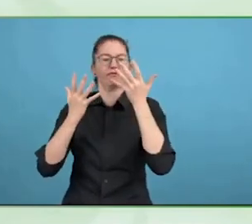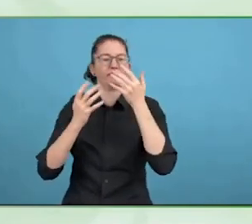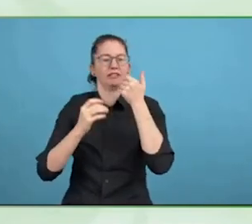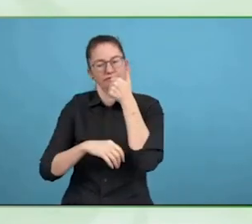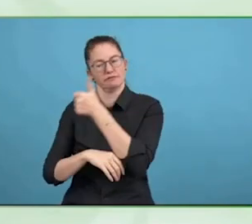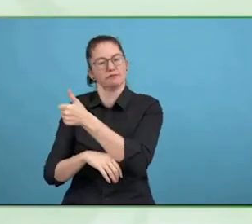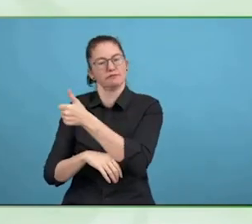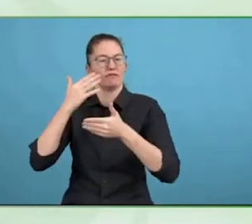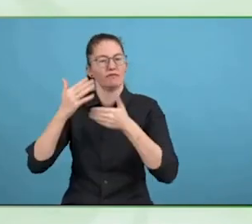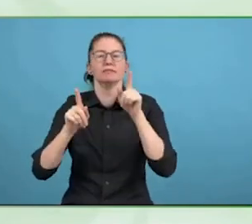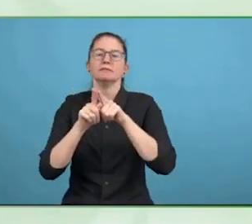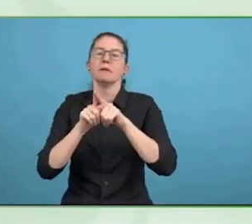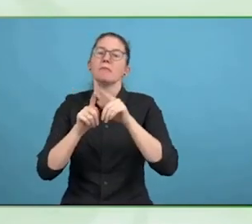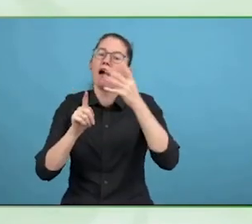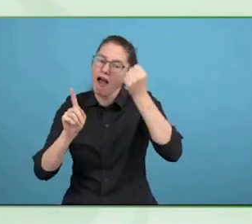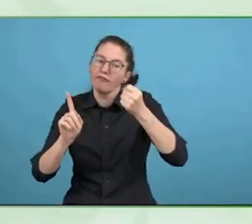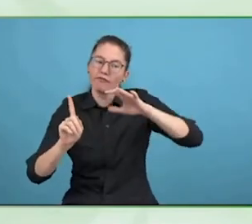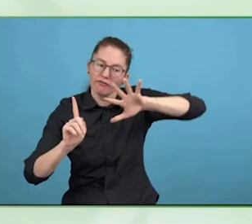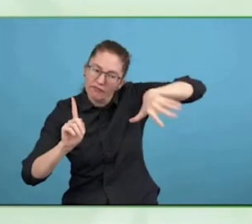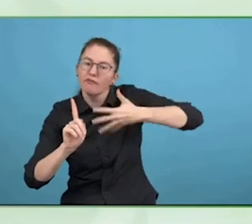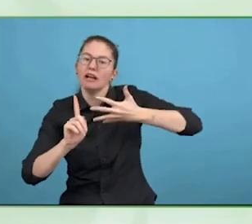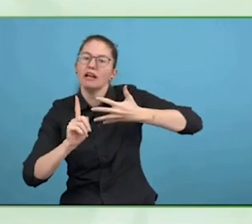and it connects with the right to legal capacity.